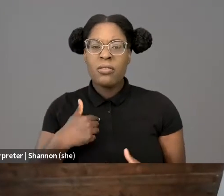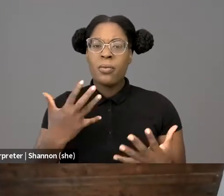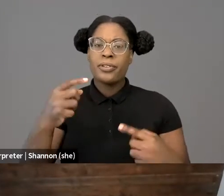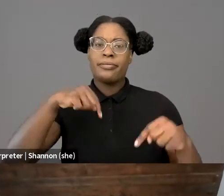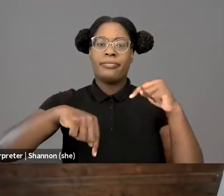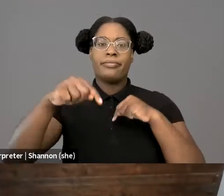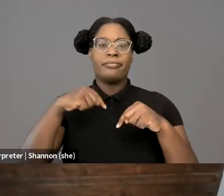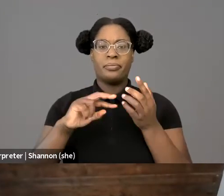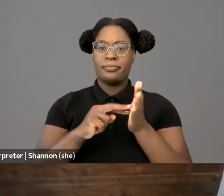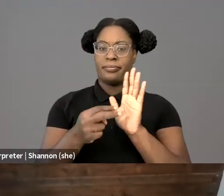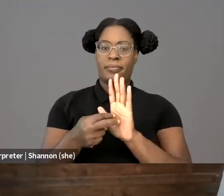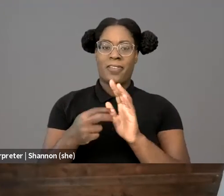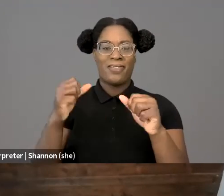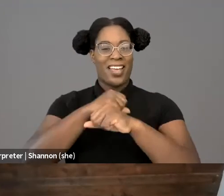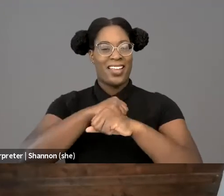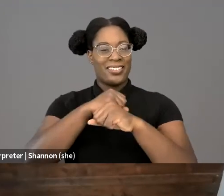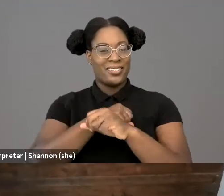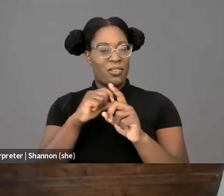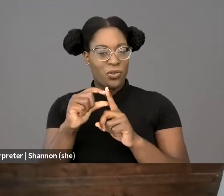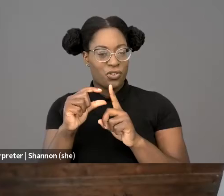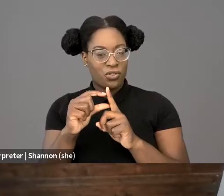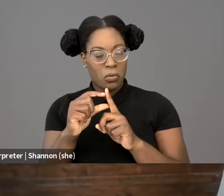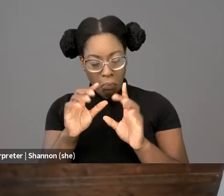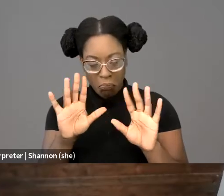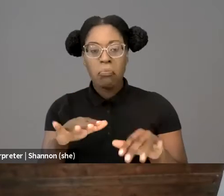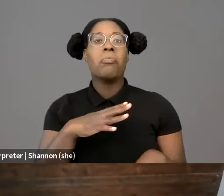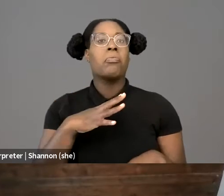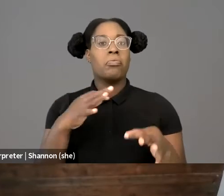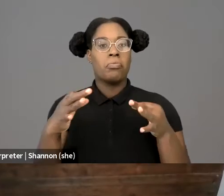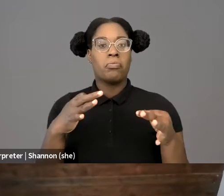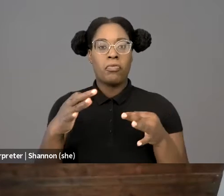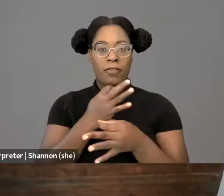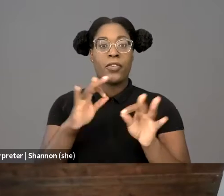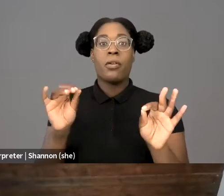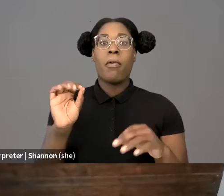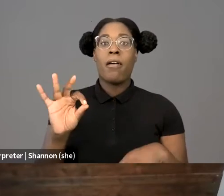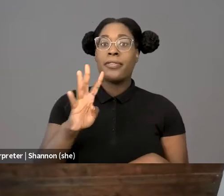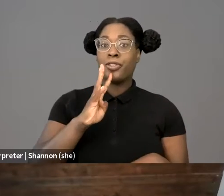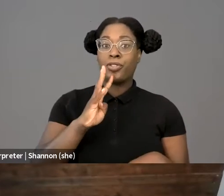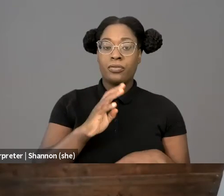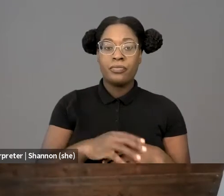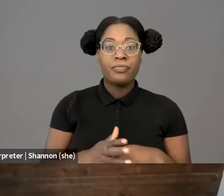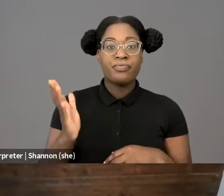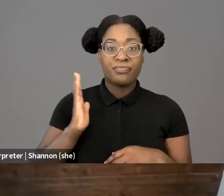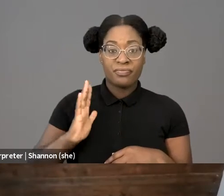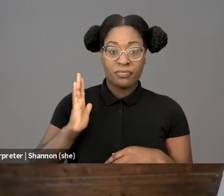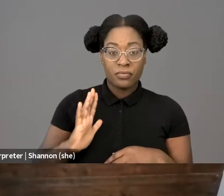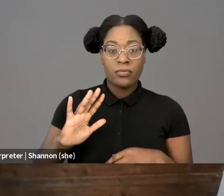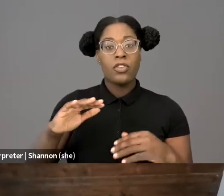about the contours of freedom of speech in the United States. In 1989, US Supreme Court Justice William Brennan declared in Texas V Johnson,